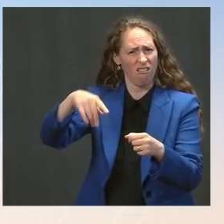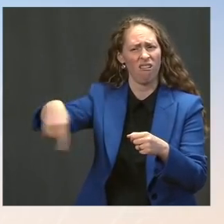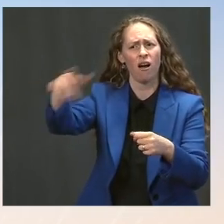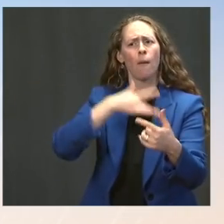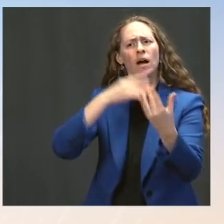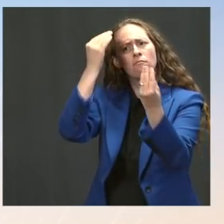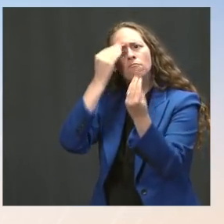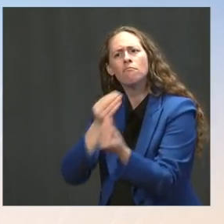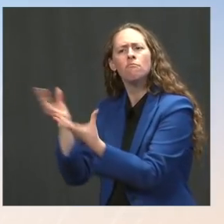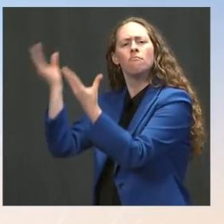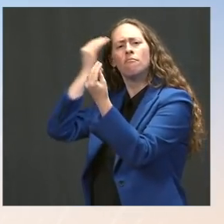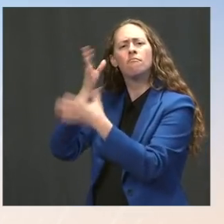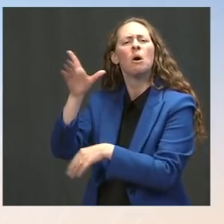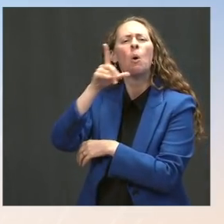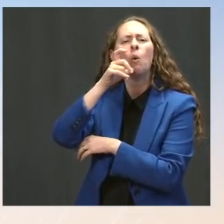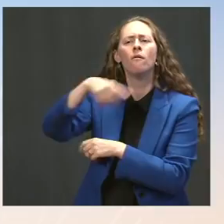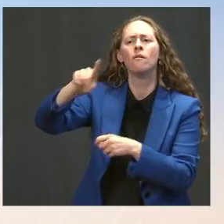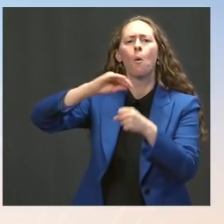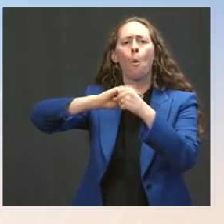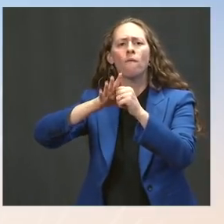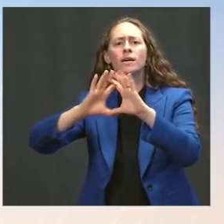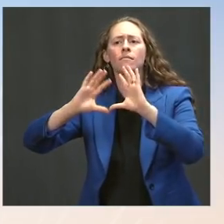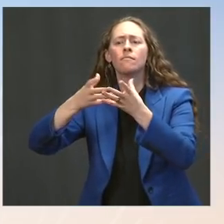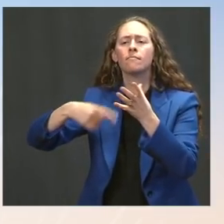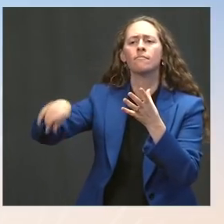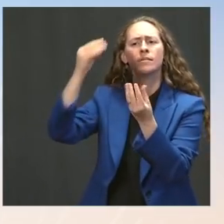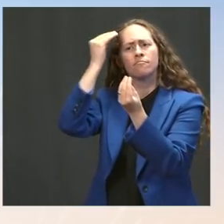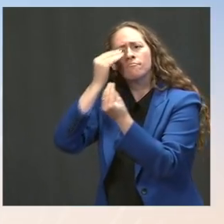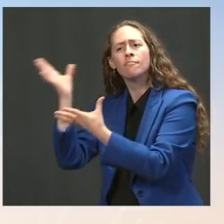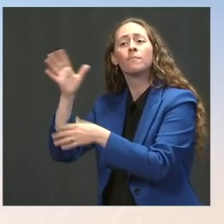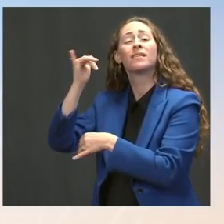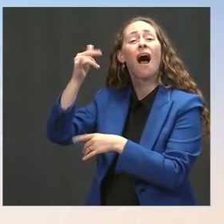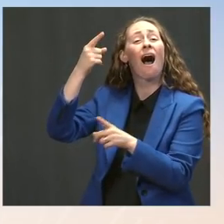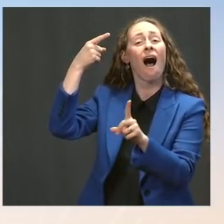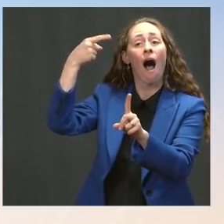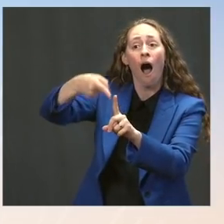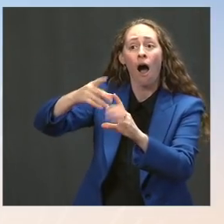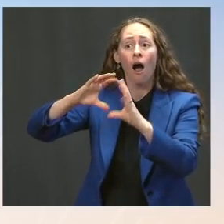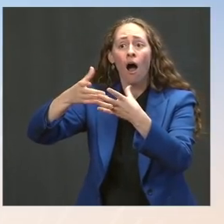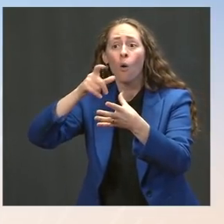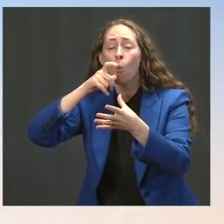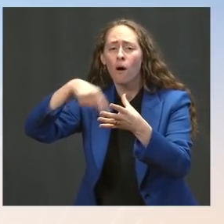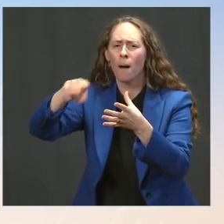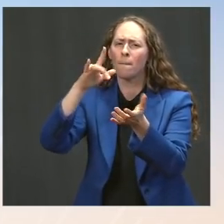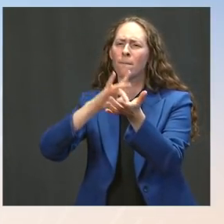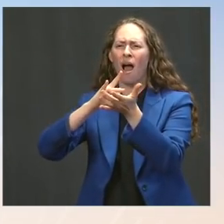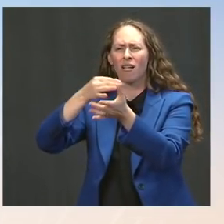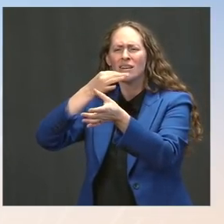between the health and medical experts about how we should proceed from here to address the rising cases in --